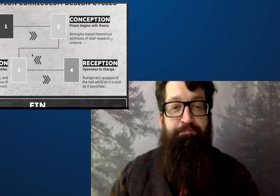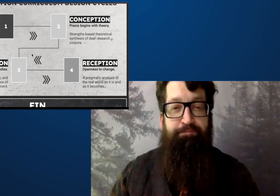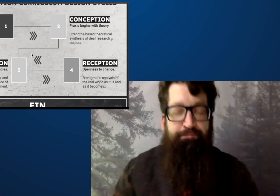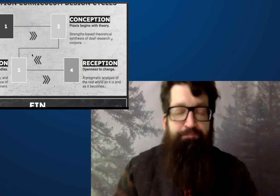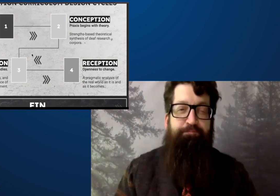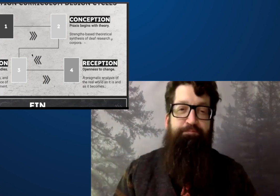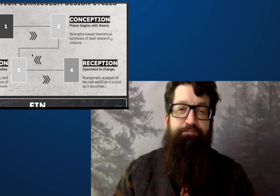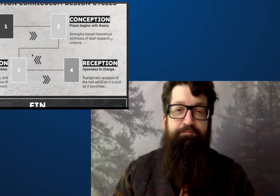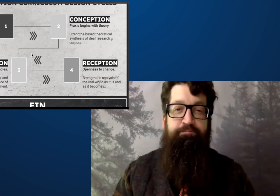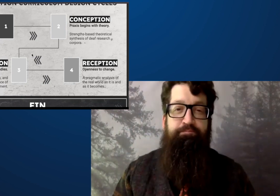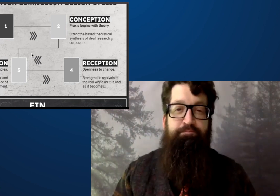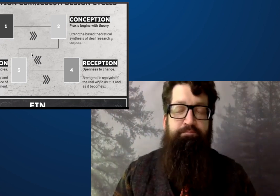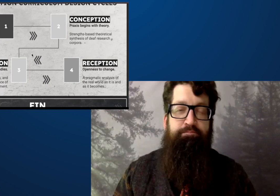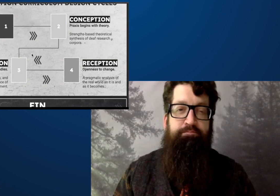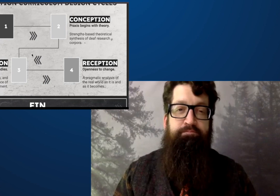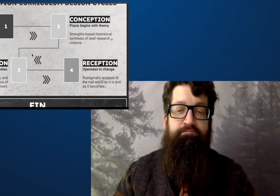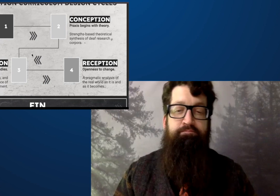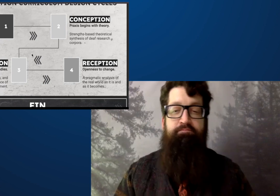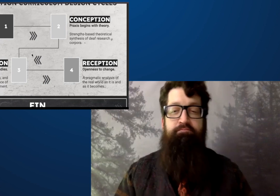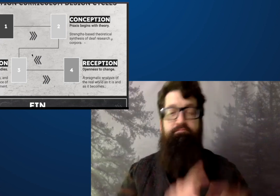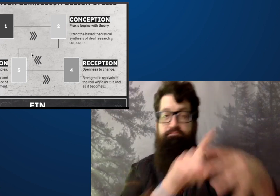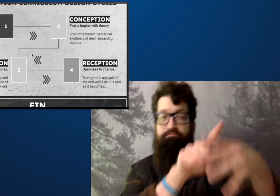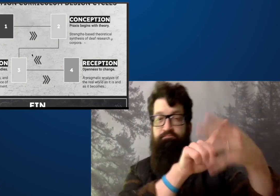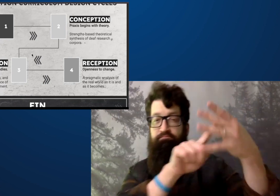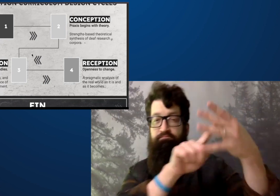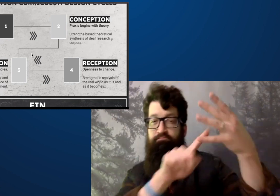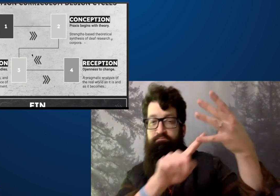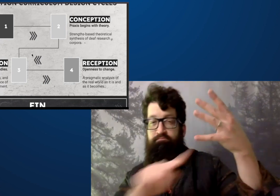And we have to find that within the curriculum.